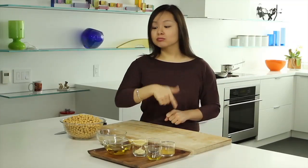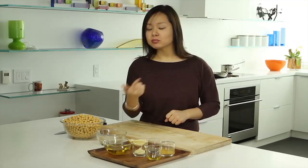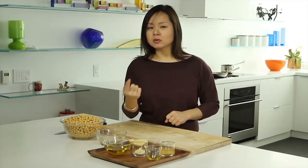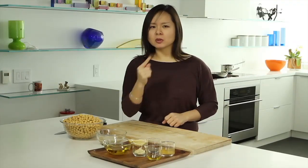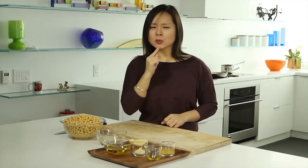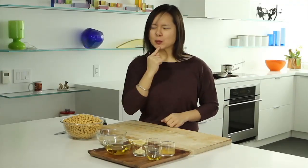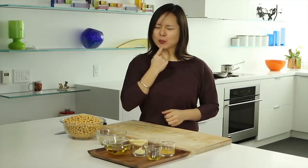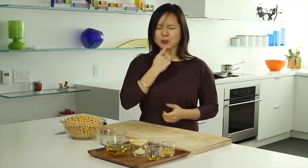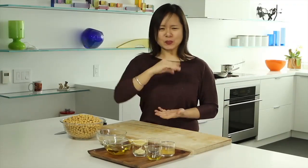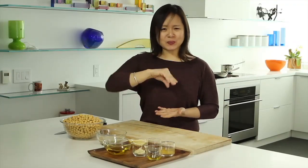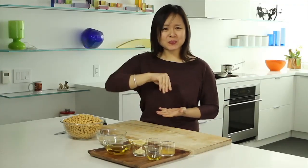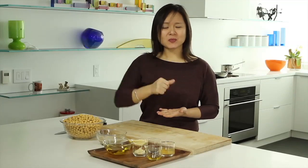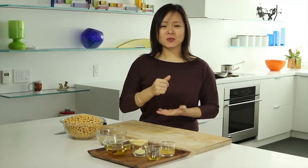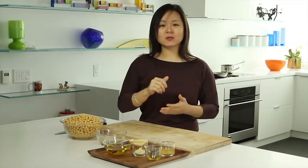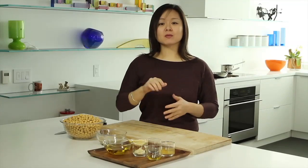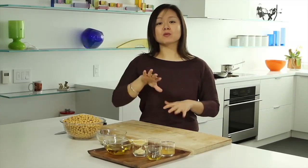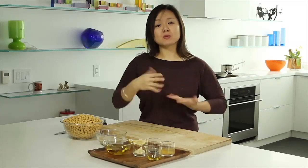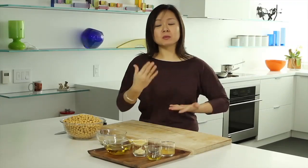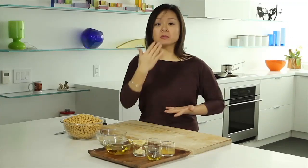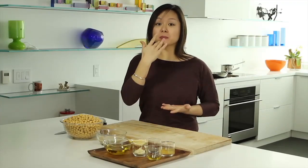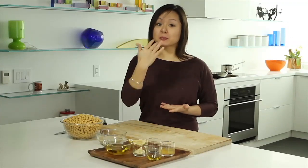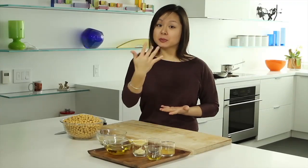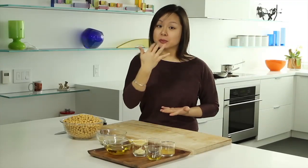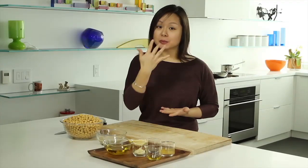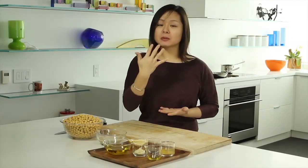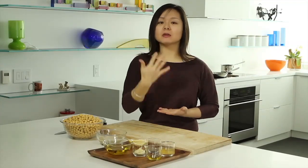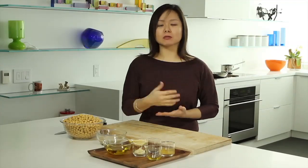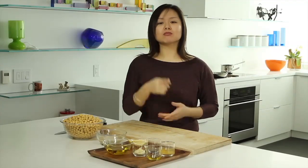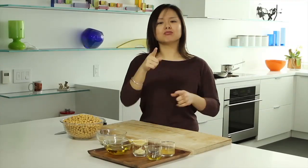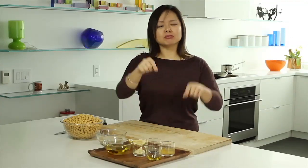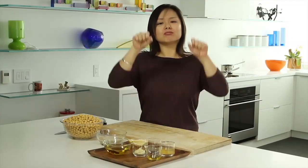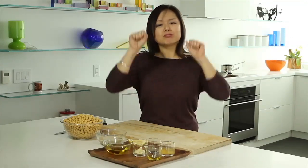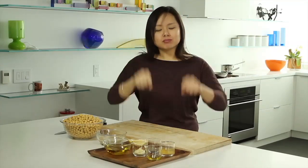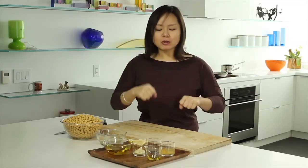strong garlic taste, others have lemon or spicy,